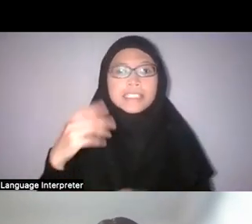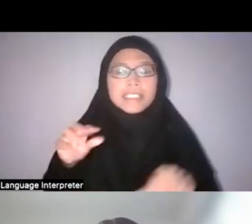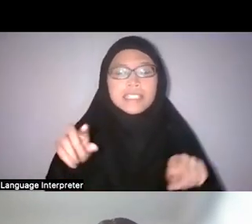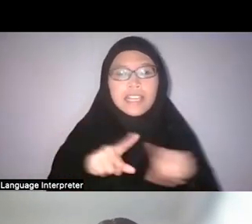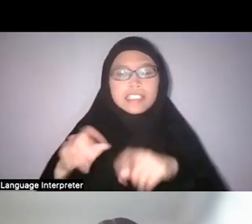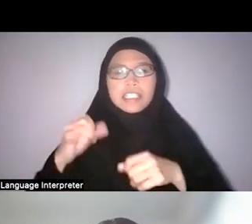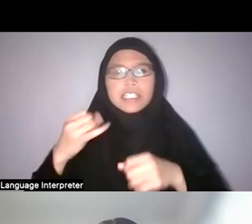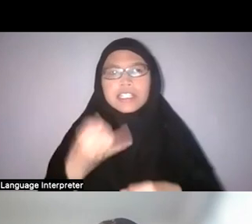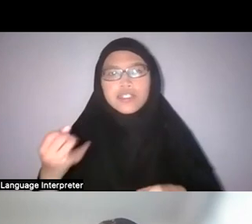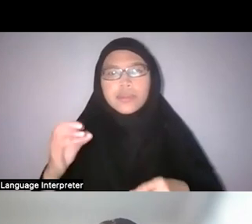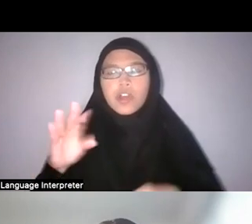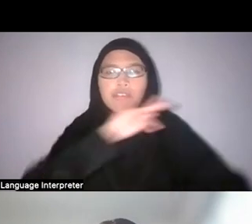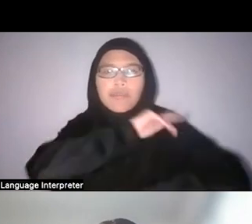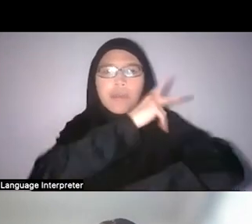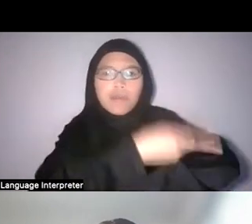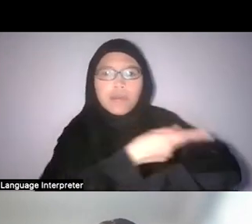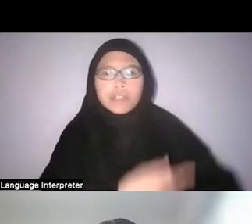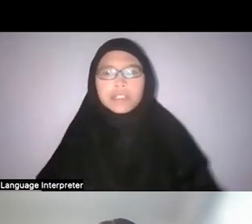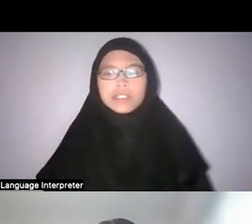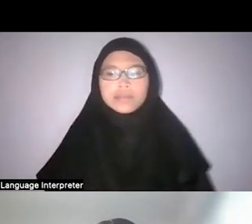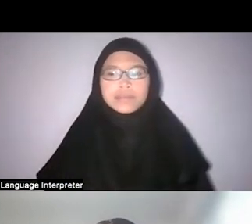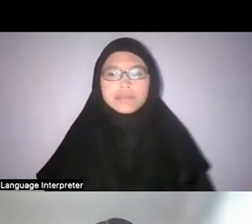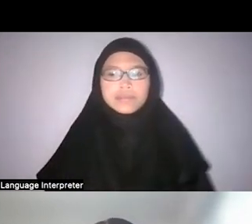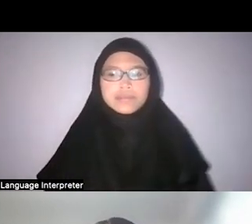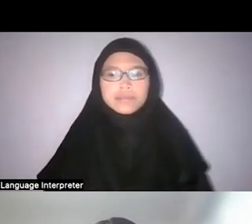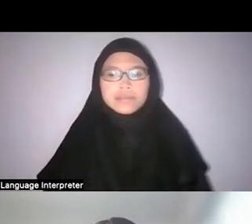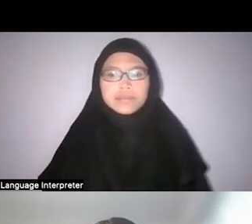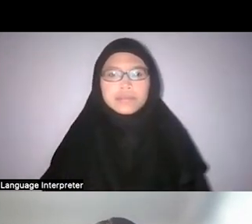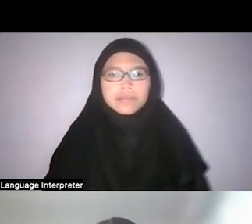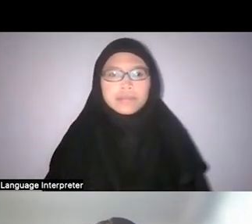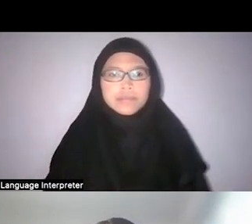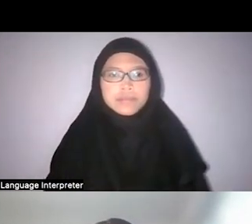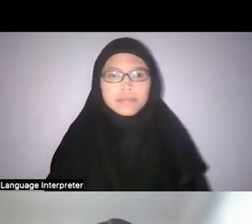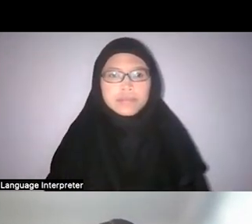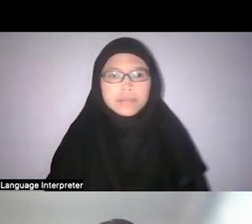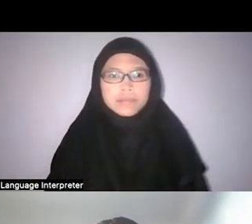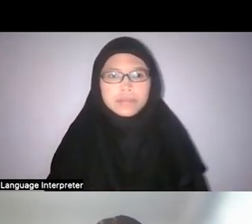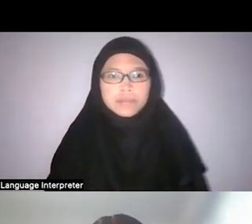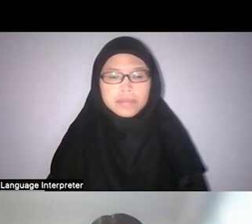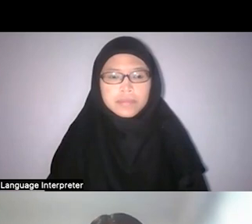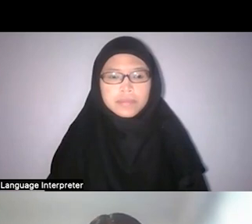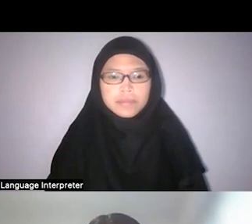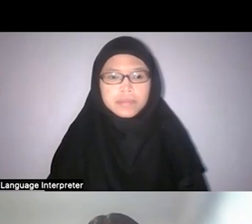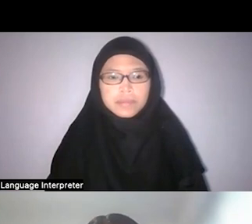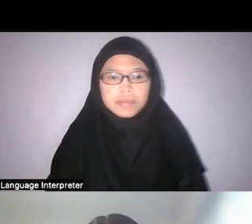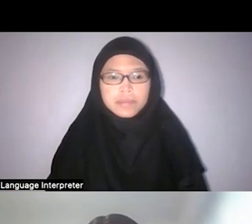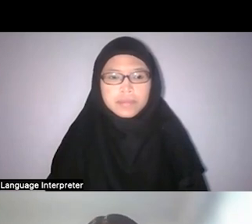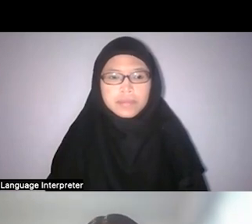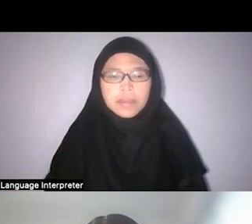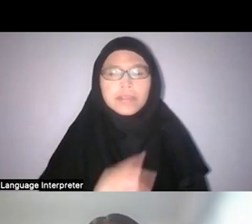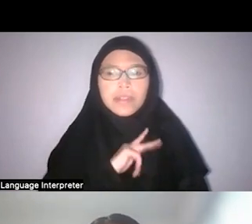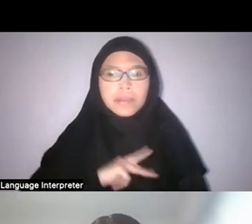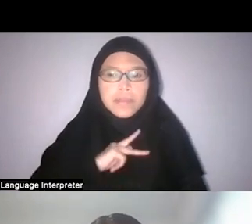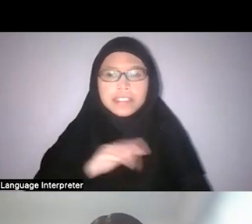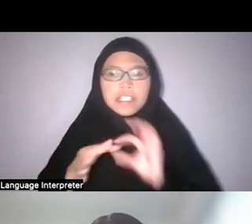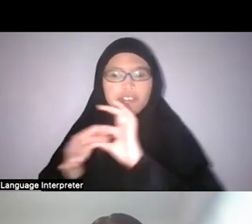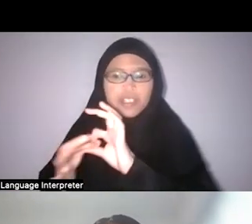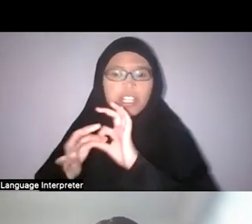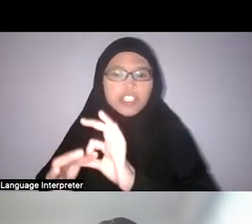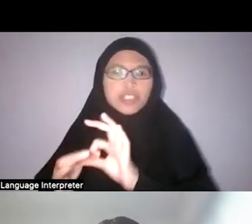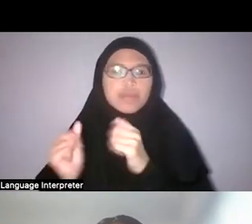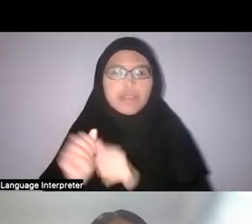And kind of... something you have a personal relationship with.